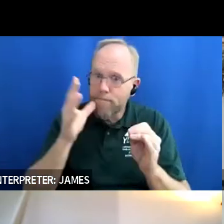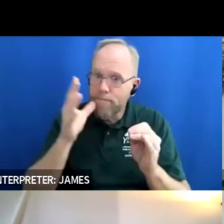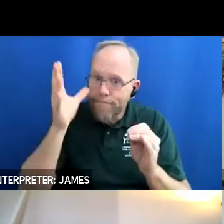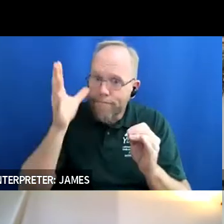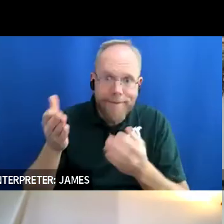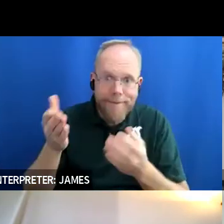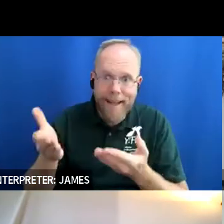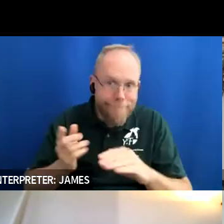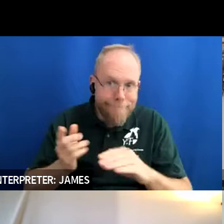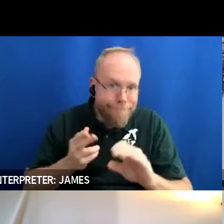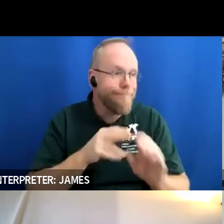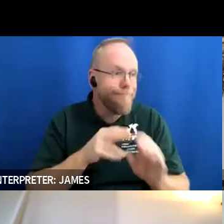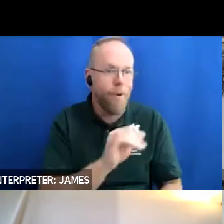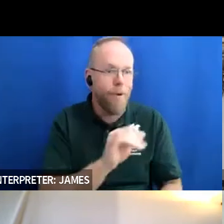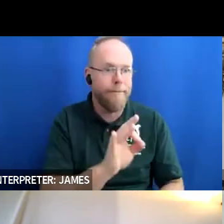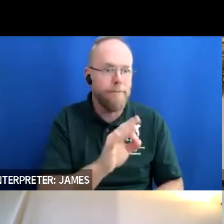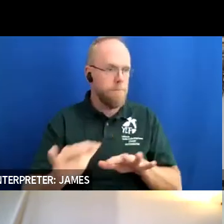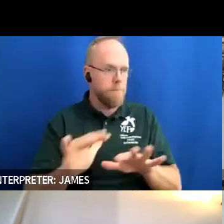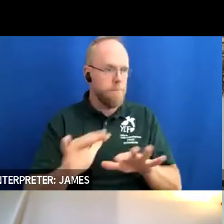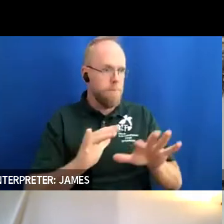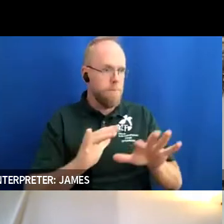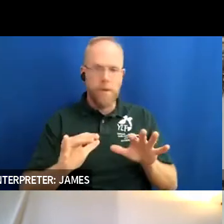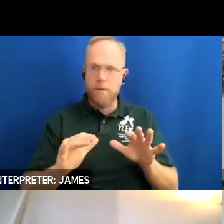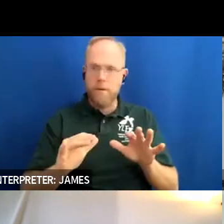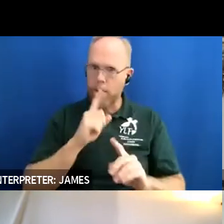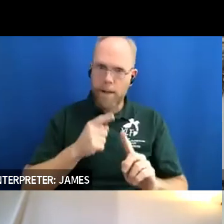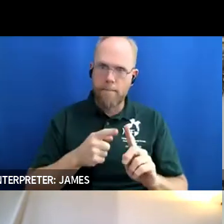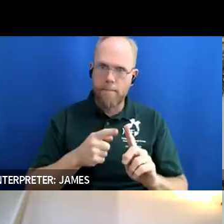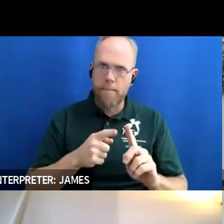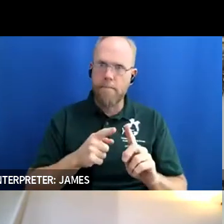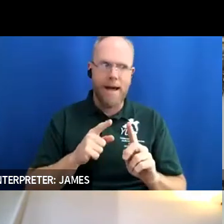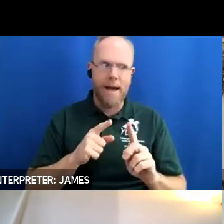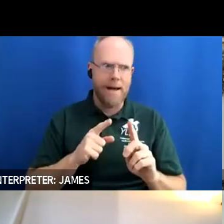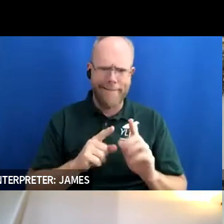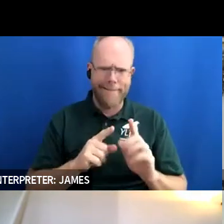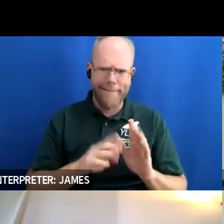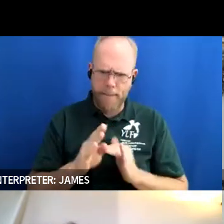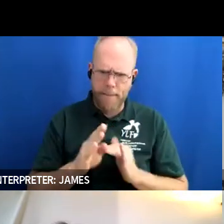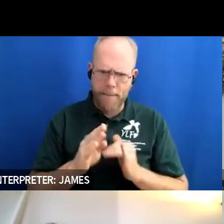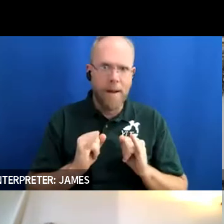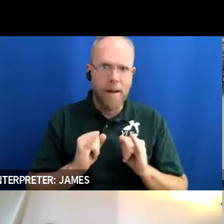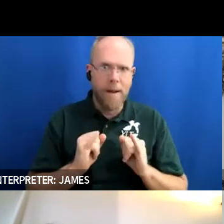so a lot of it was gaining independence but what's been interesting is the